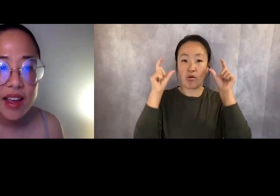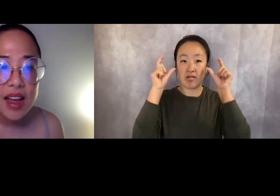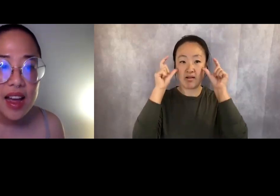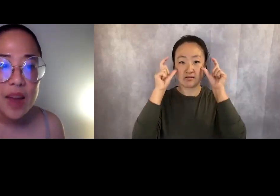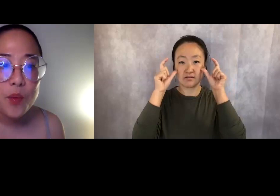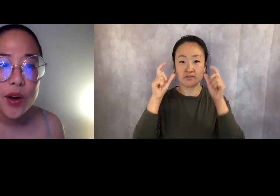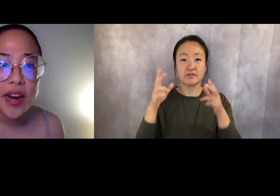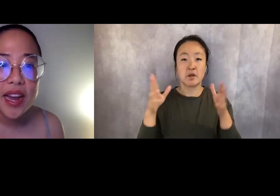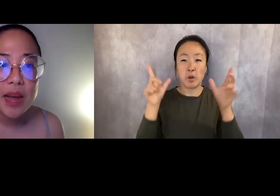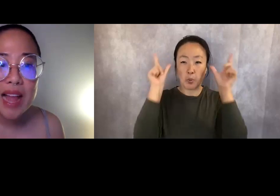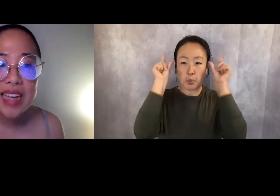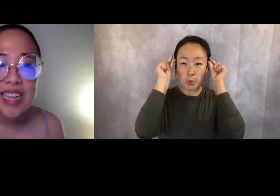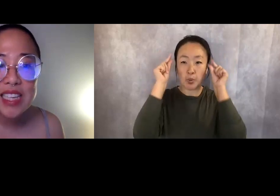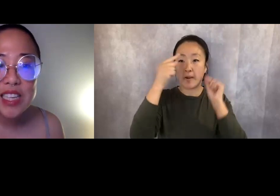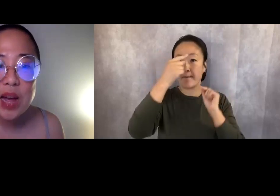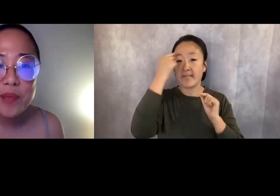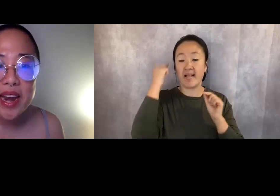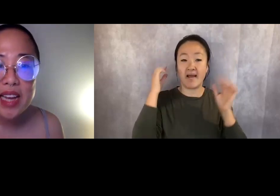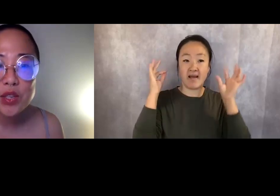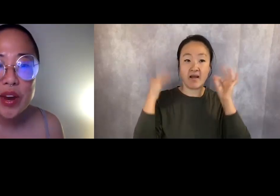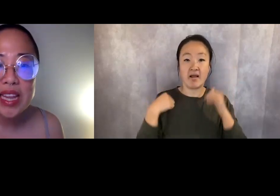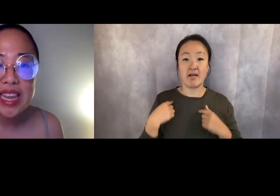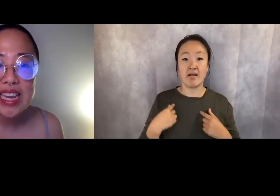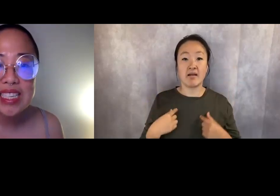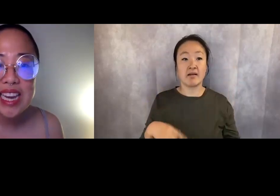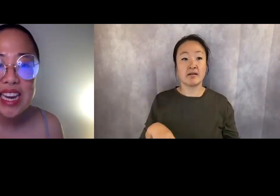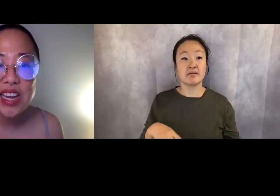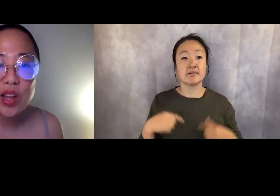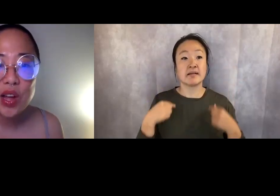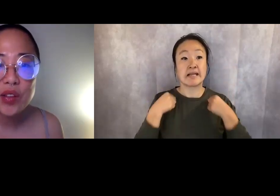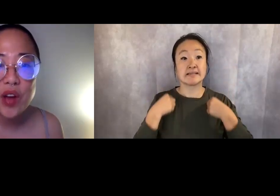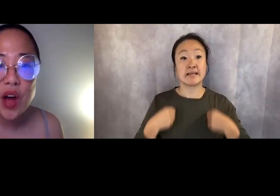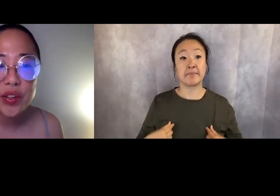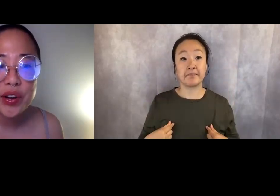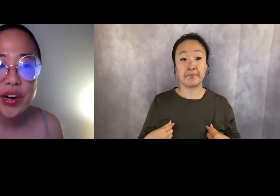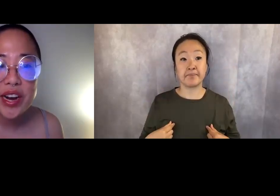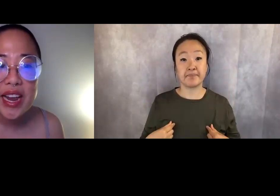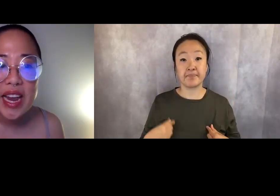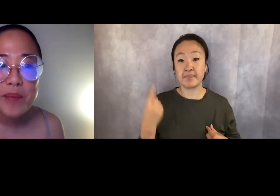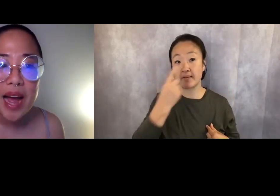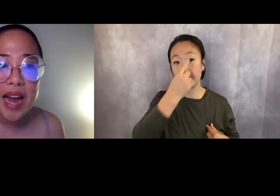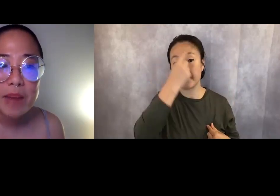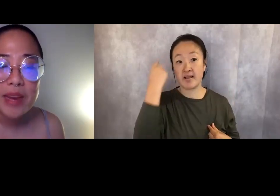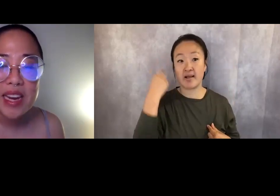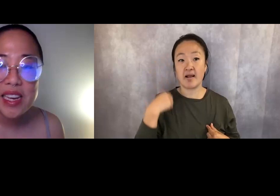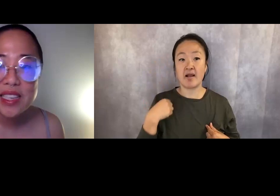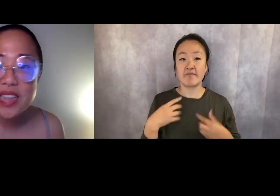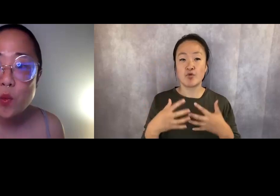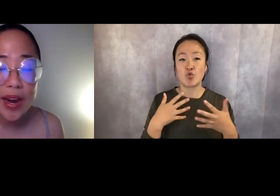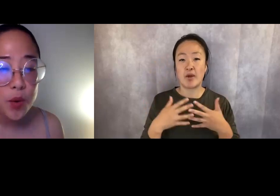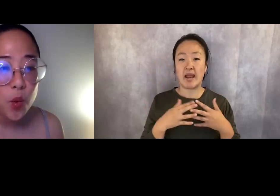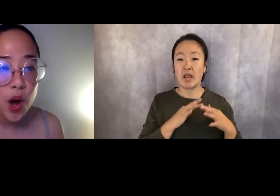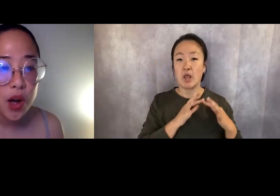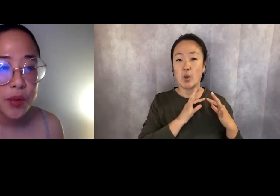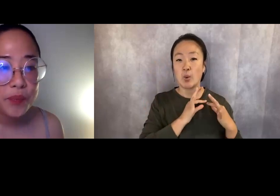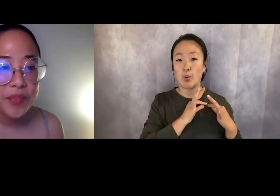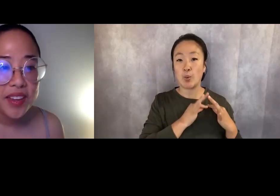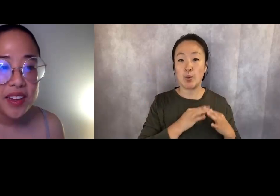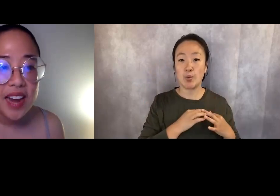I'm wearing a black tank top that has gray lacing along the collar, and behind me is a white wall.